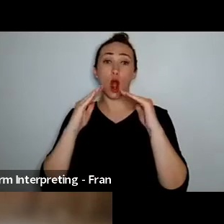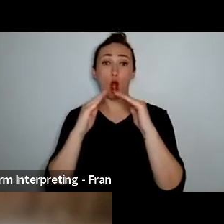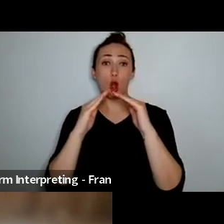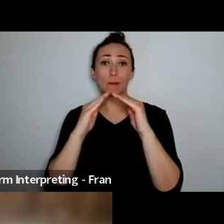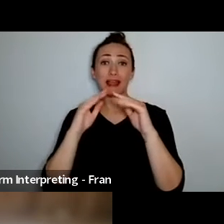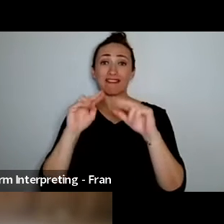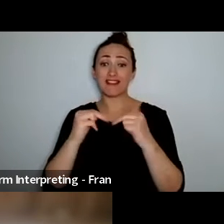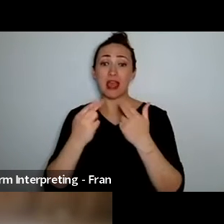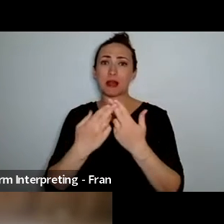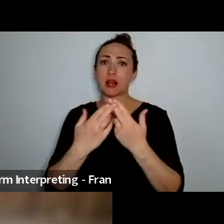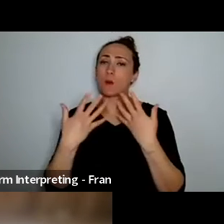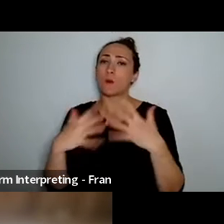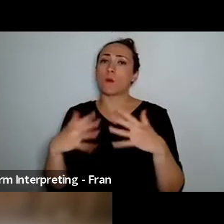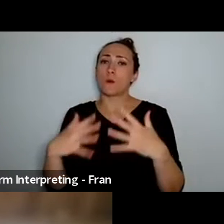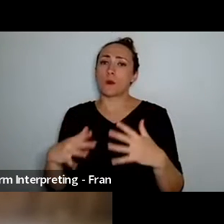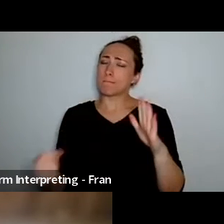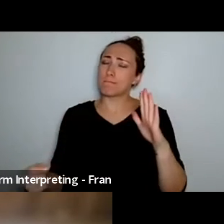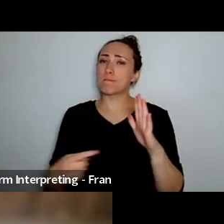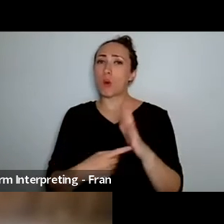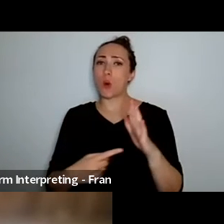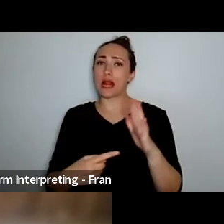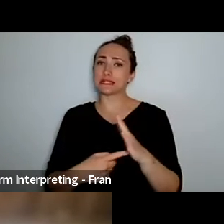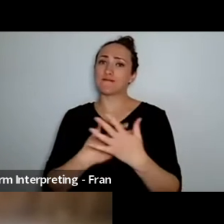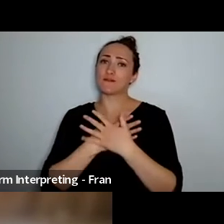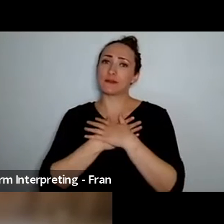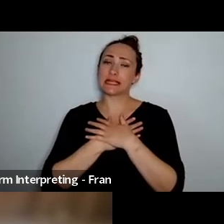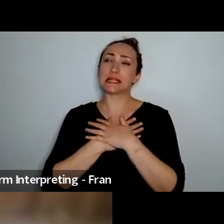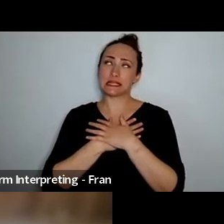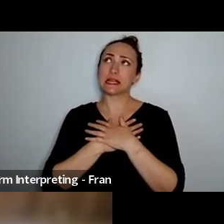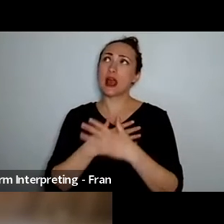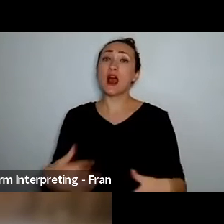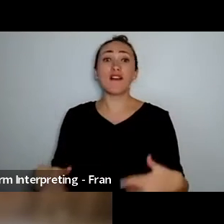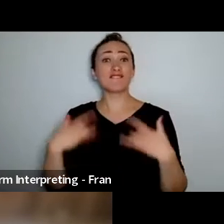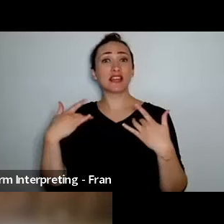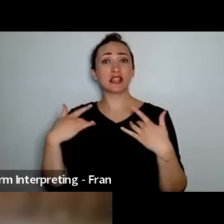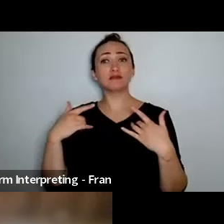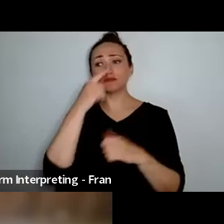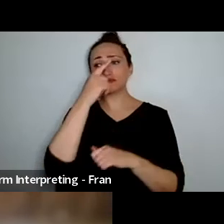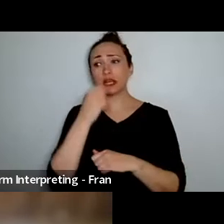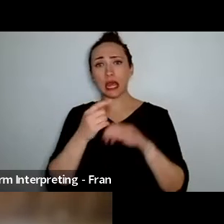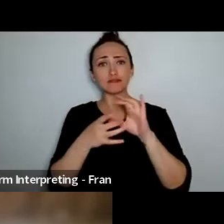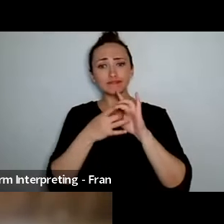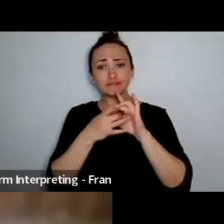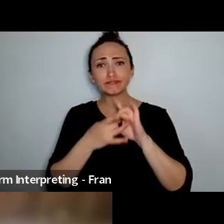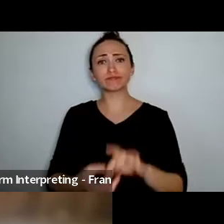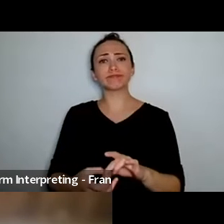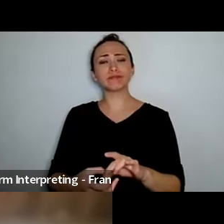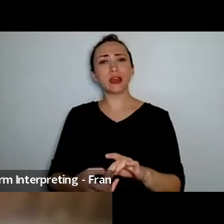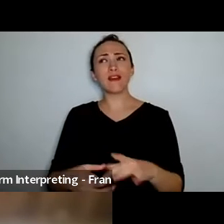it is a place where I feel I'm I'm grounded and I can be and I rejuvenate my soul and my spirit